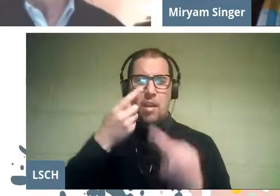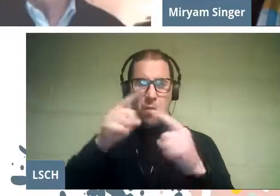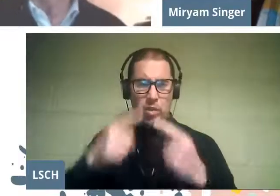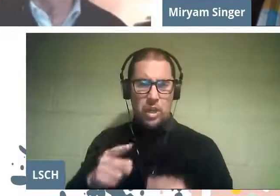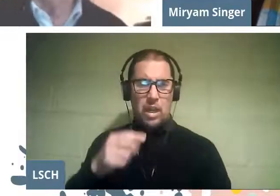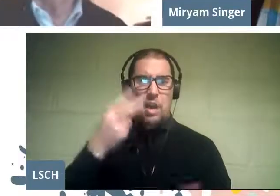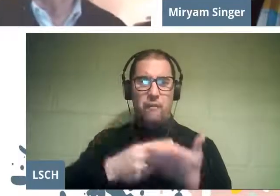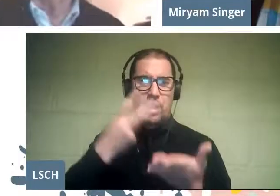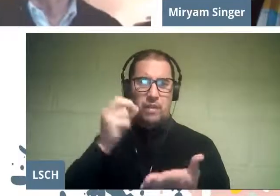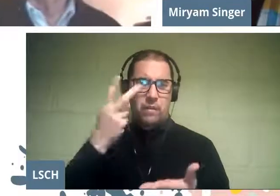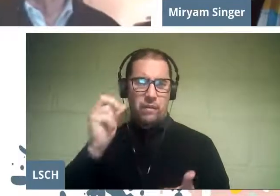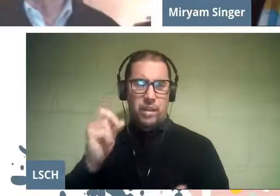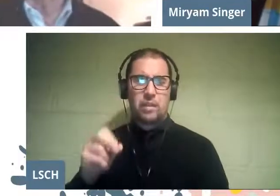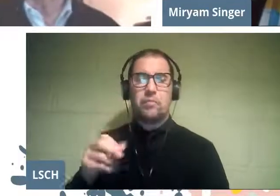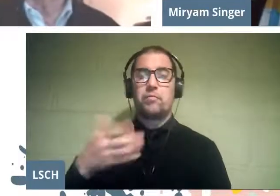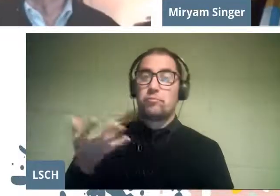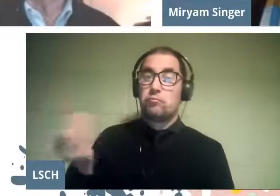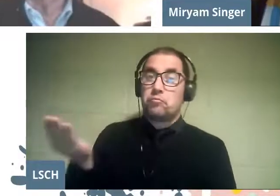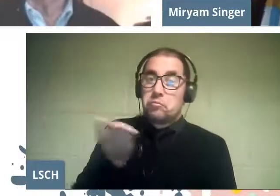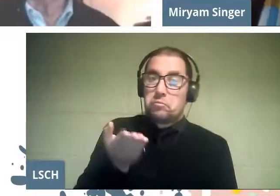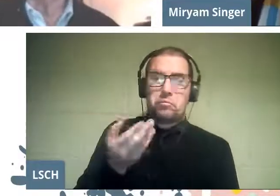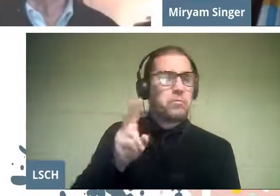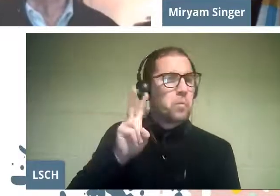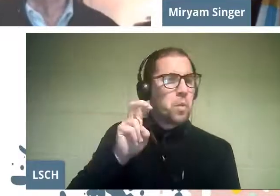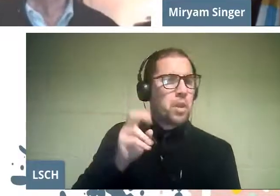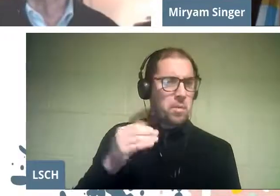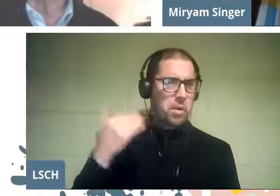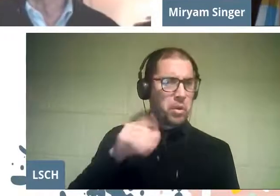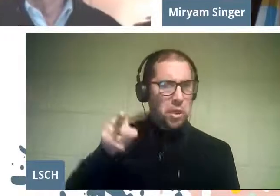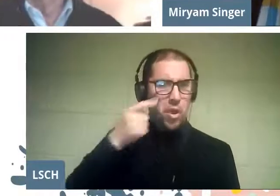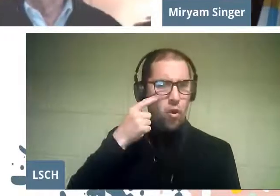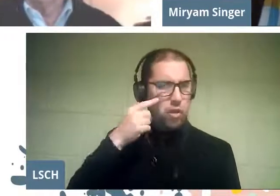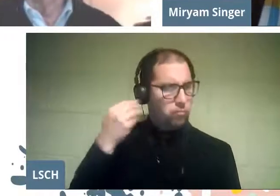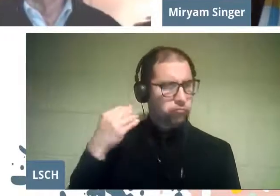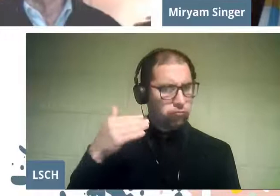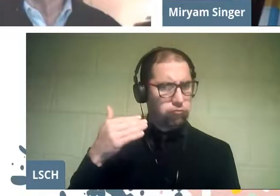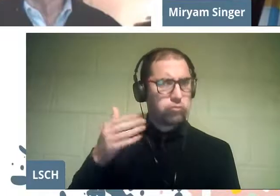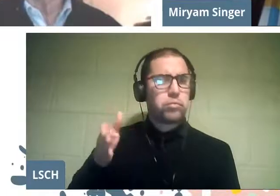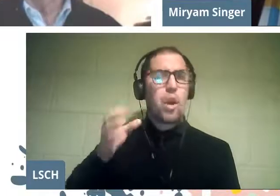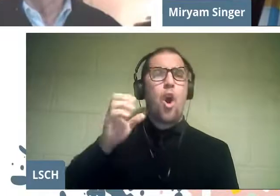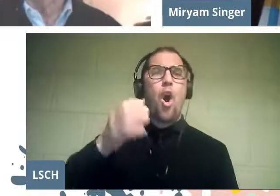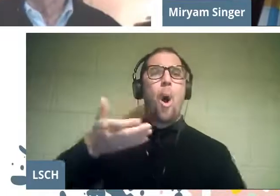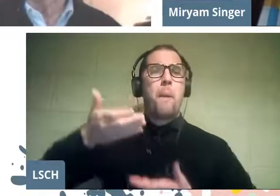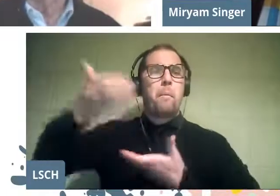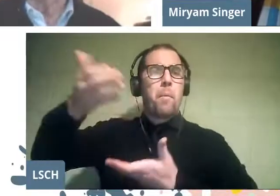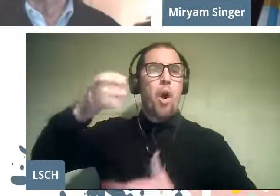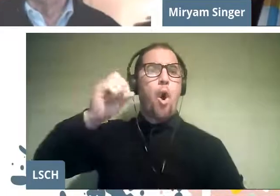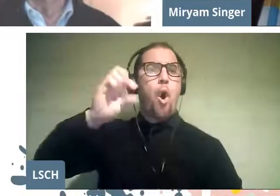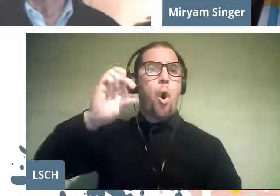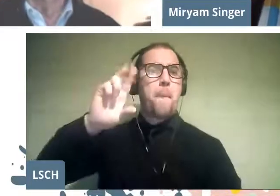Today she will delight us with a genre that dominates perfectly: opera, musical theater.